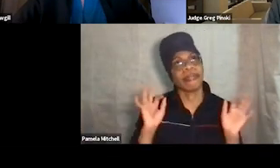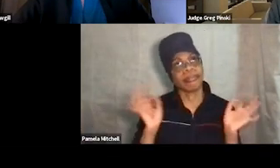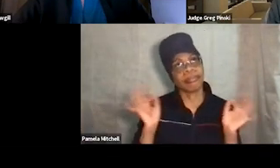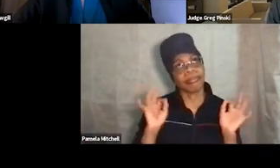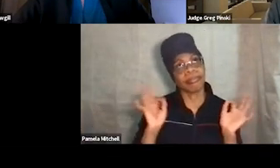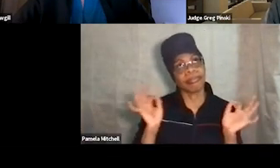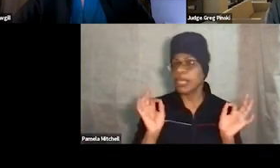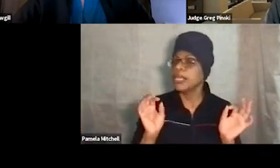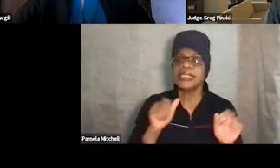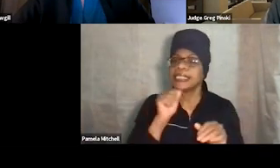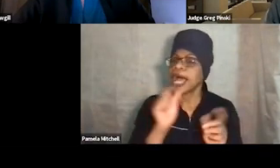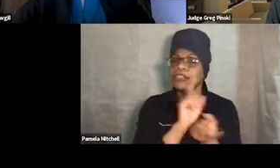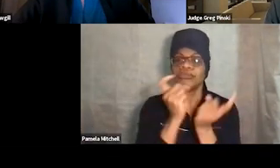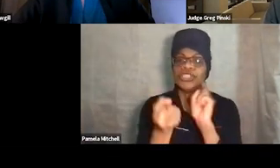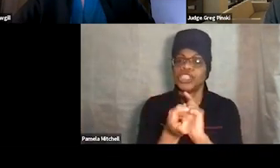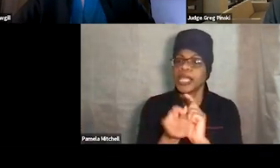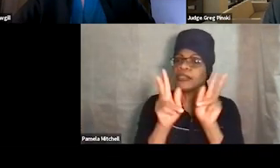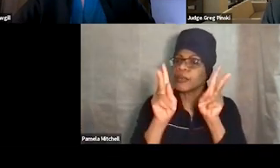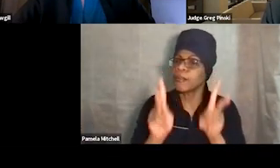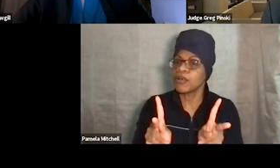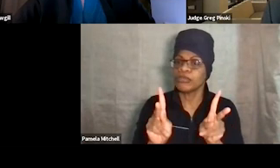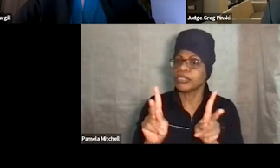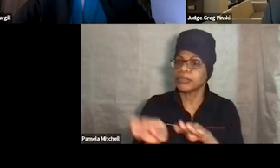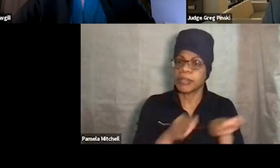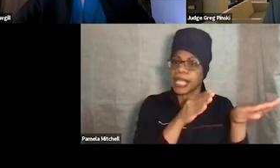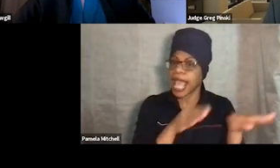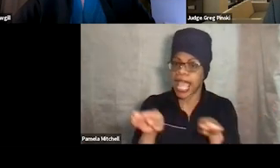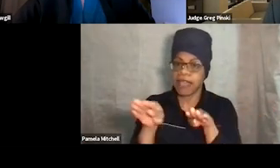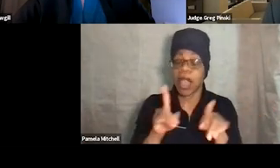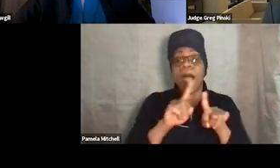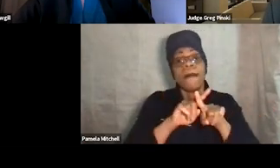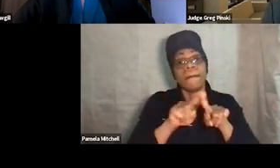isn't going to change that behavior any longer. On the other side of the spectrum,